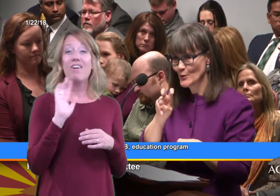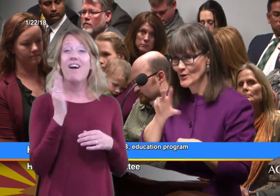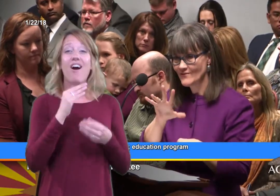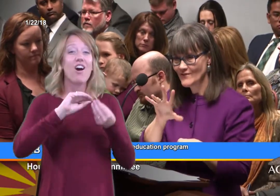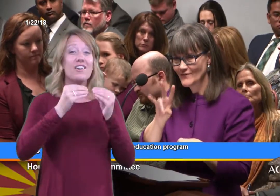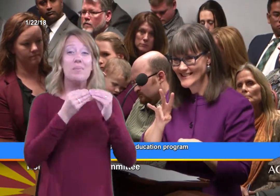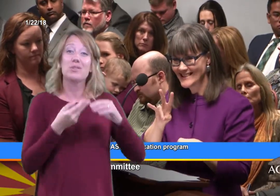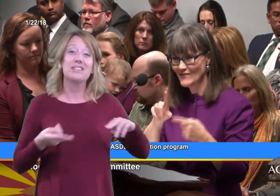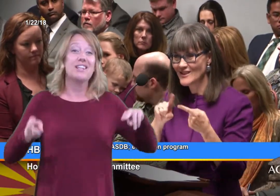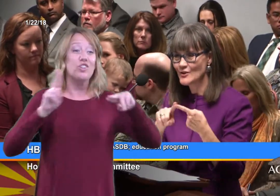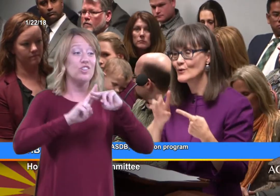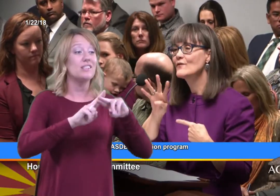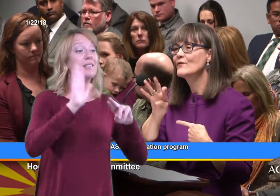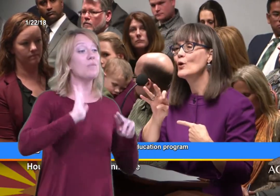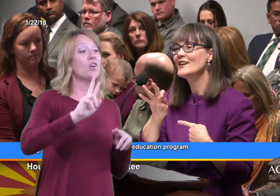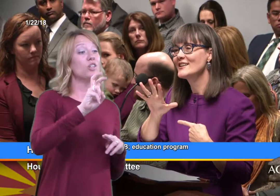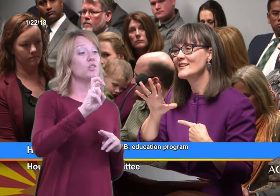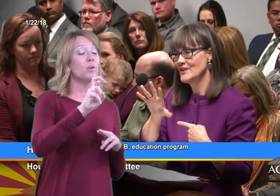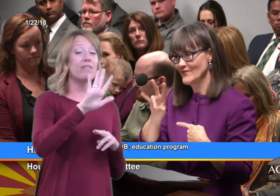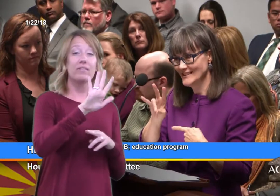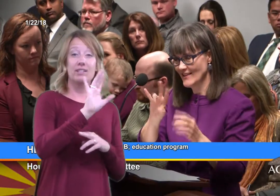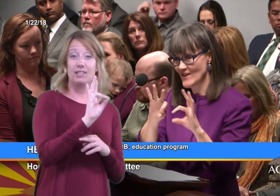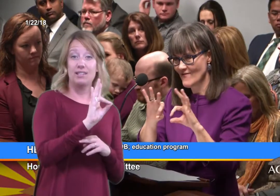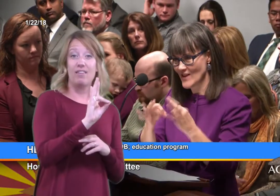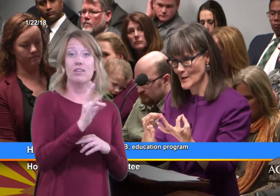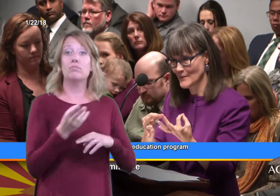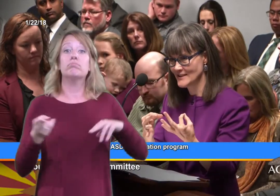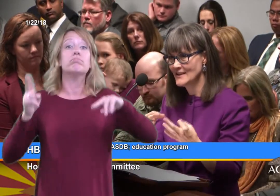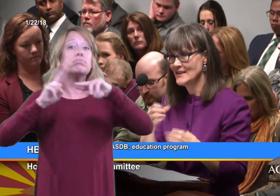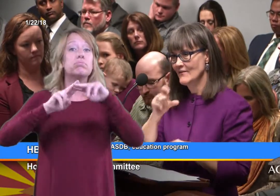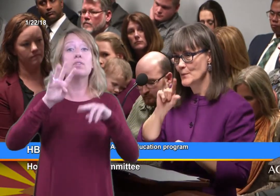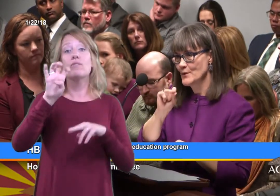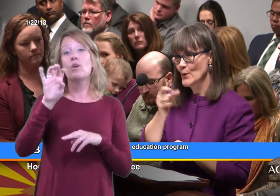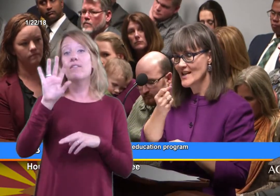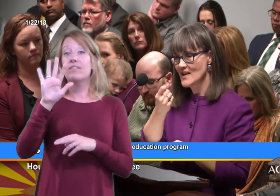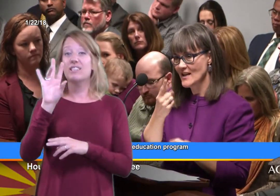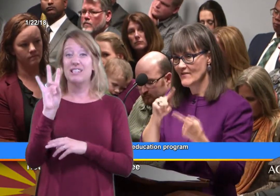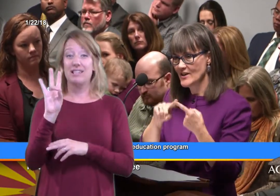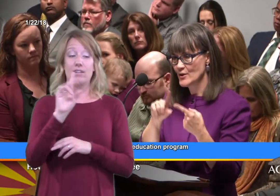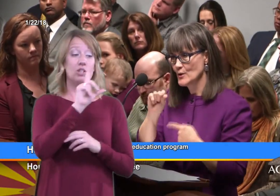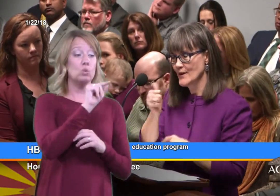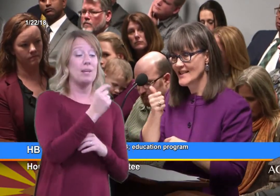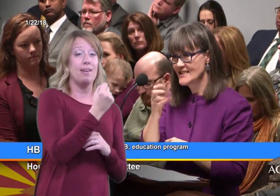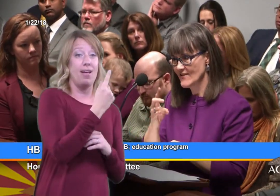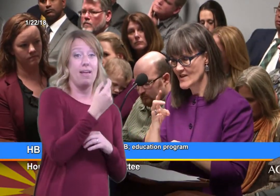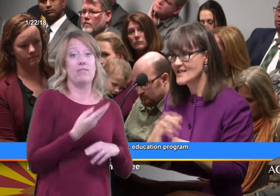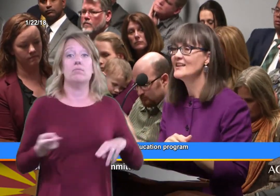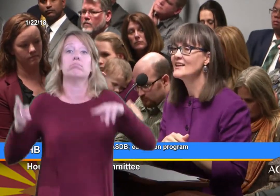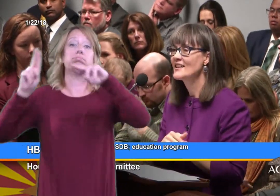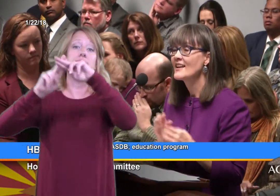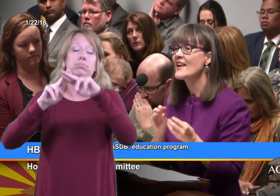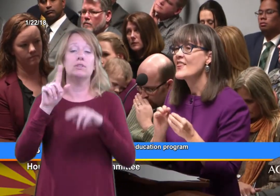from 257 to 457 families, from 2011 to 2017.